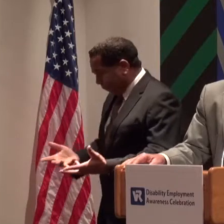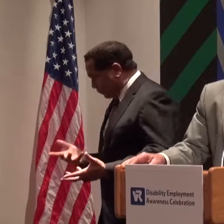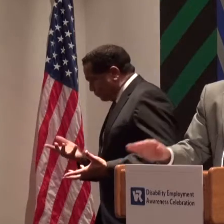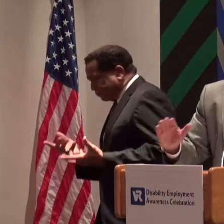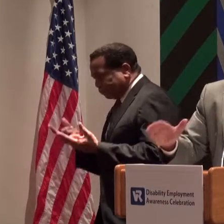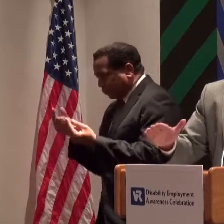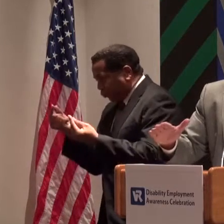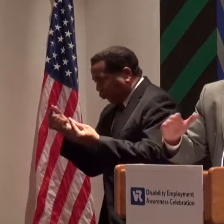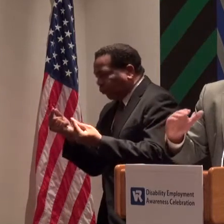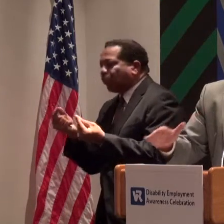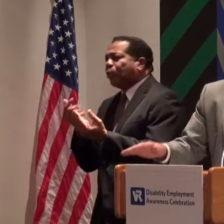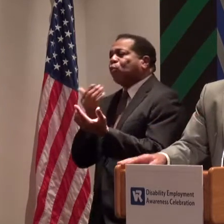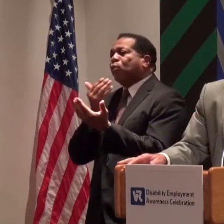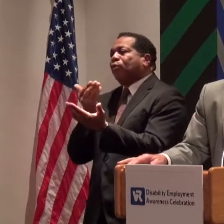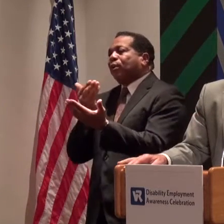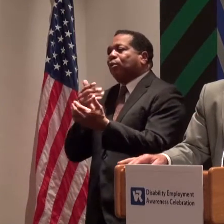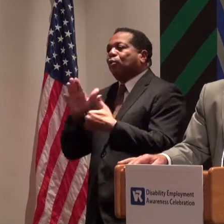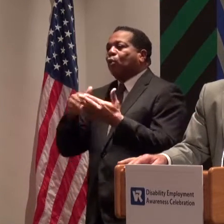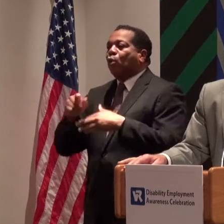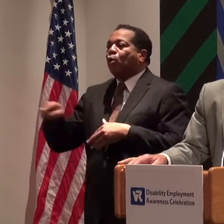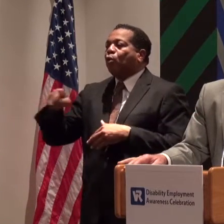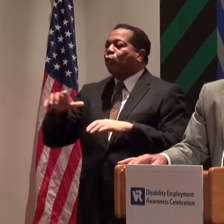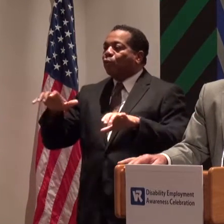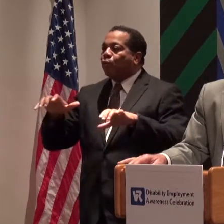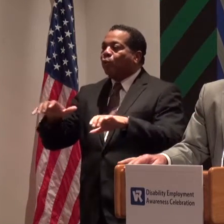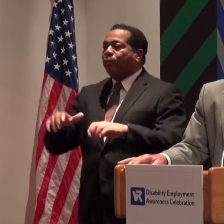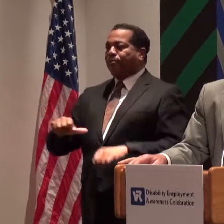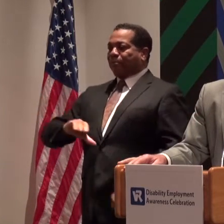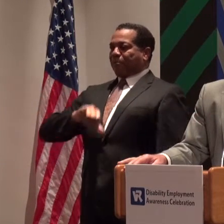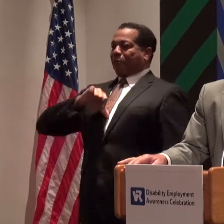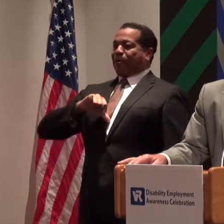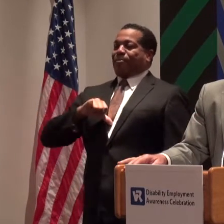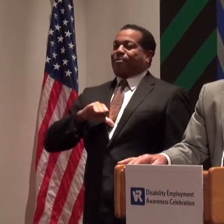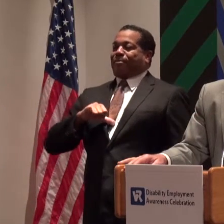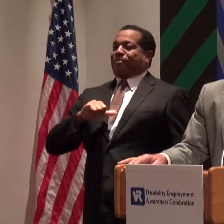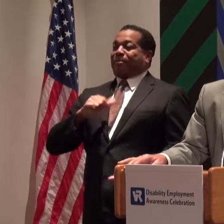Thank you for all that you do. I'm proud to be in front of this group.